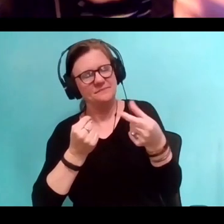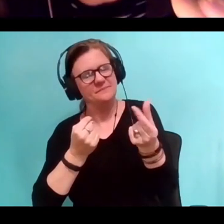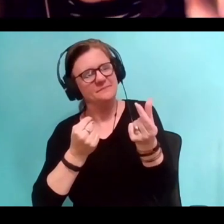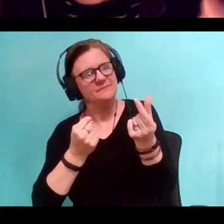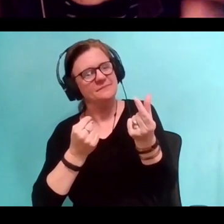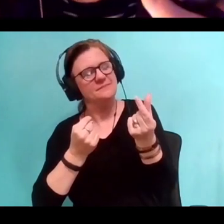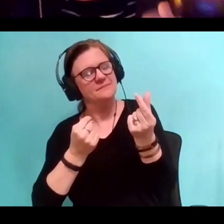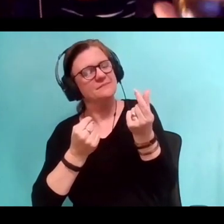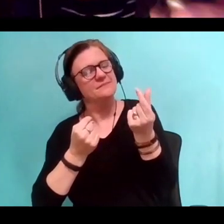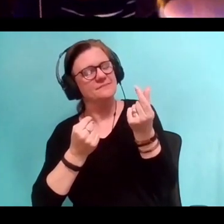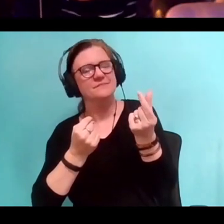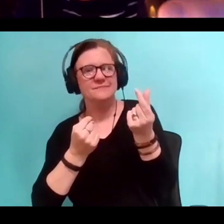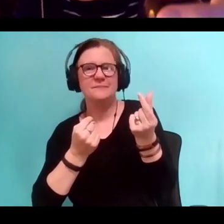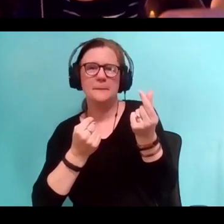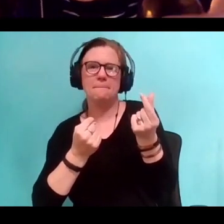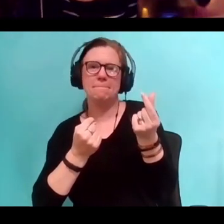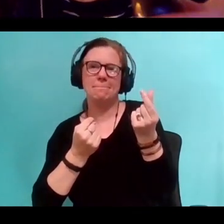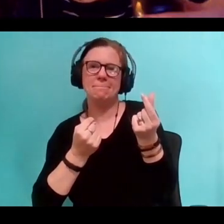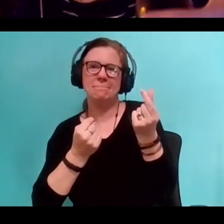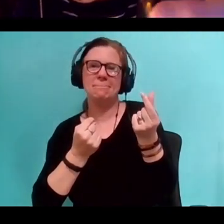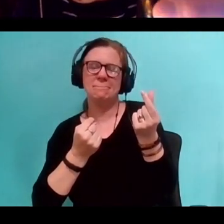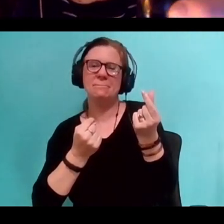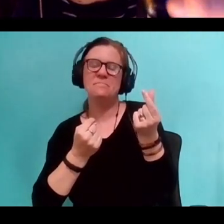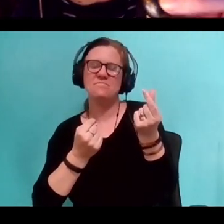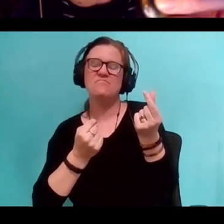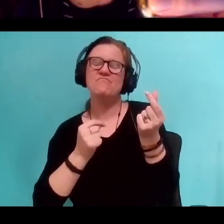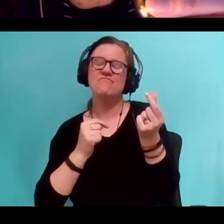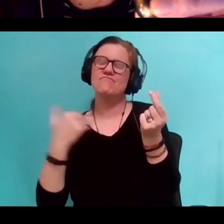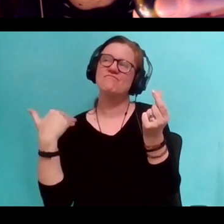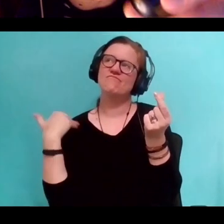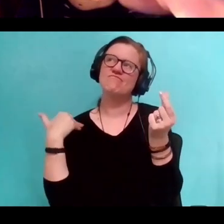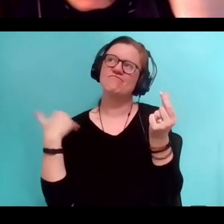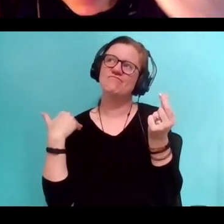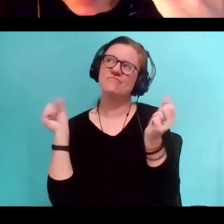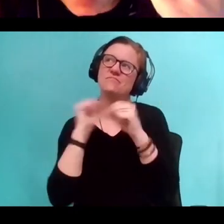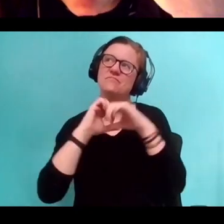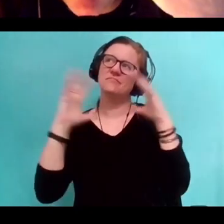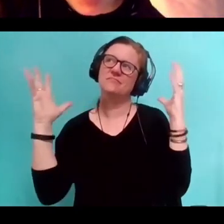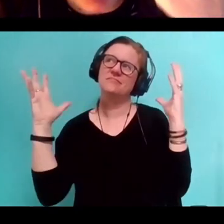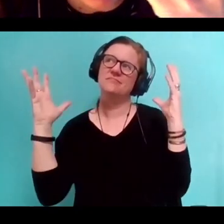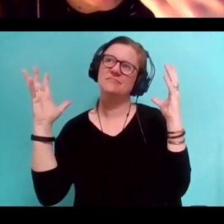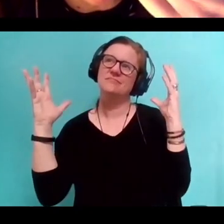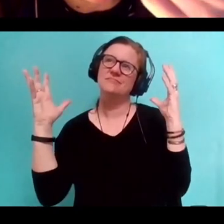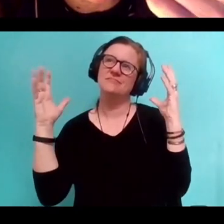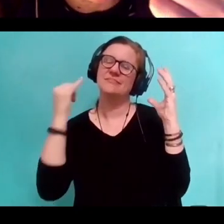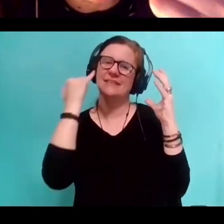it's a reminder that things that are different can also be one.